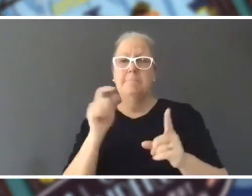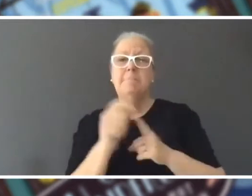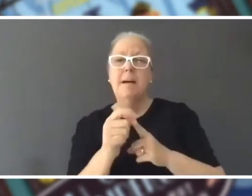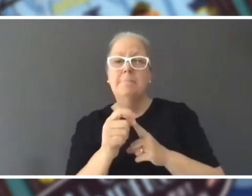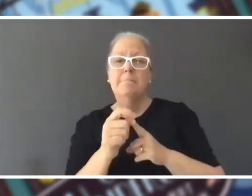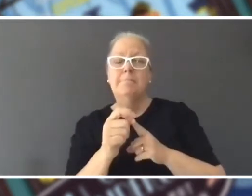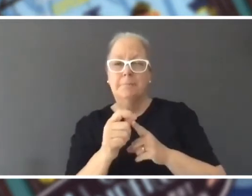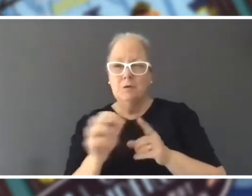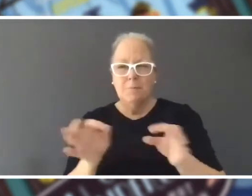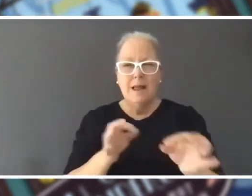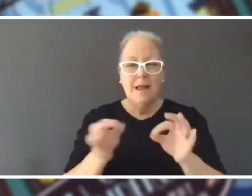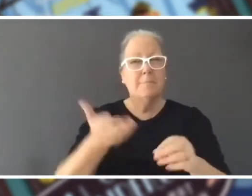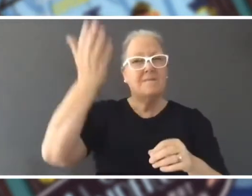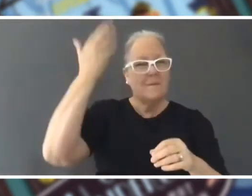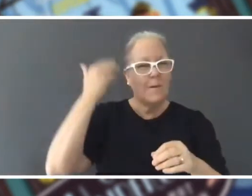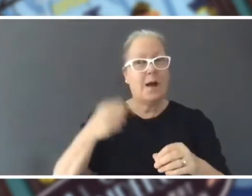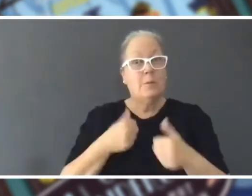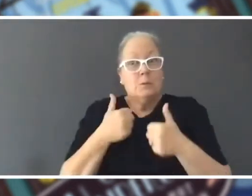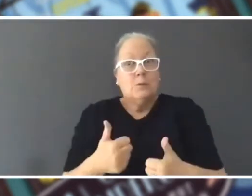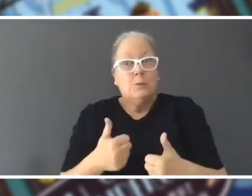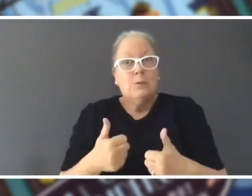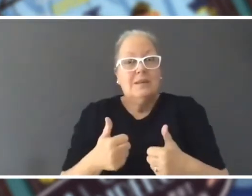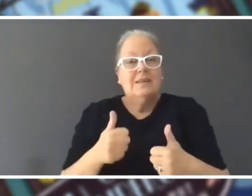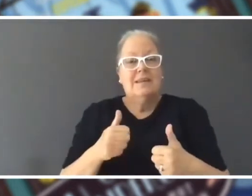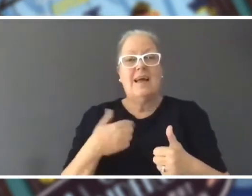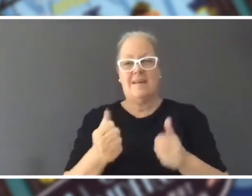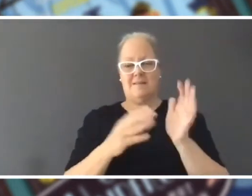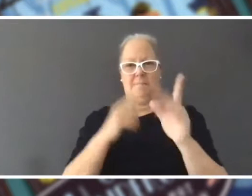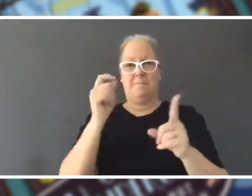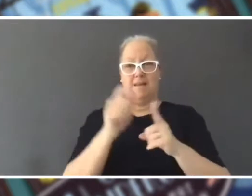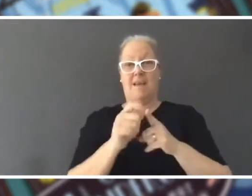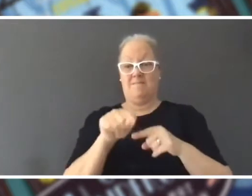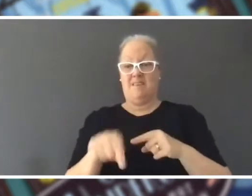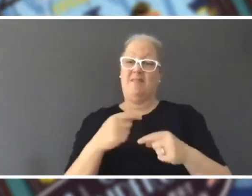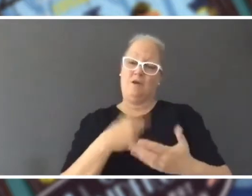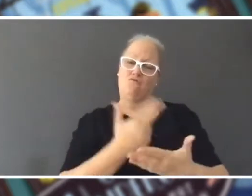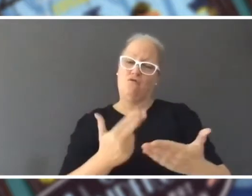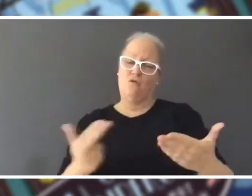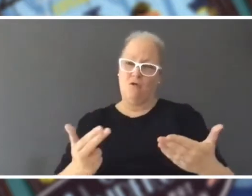forgotten how to but I've got this map that I drew where I can remind myself if I ever forget which street to have to go